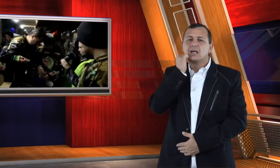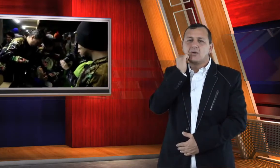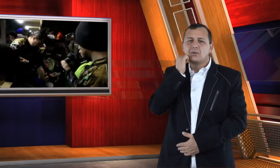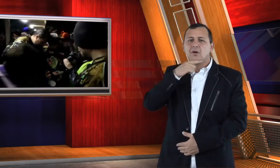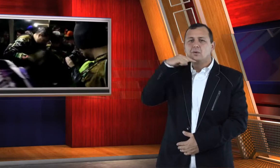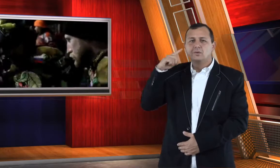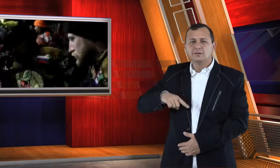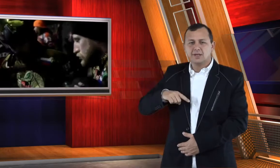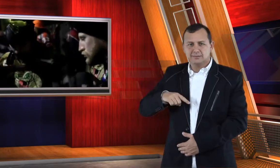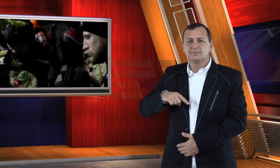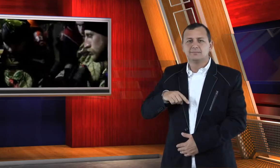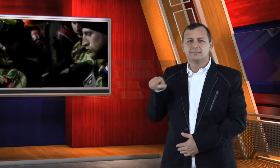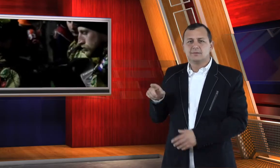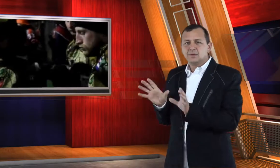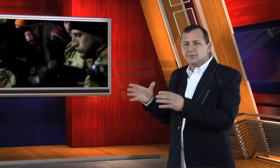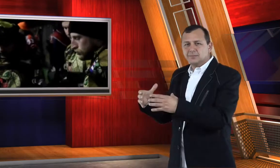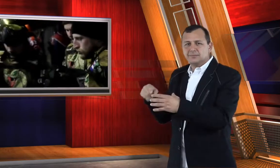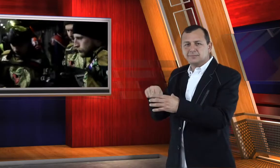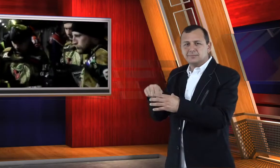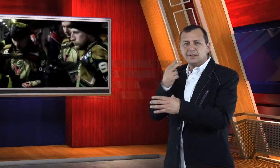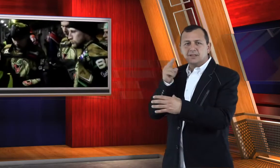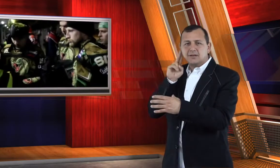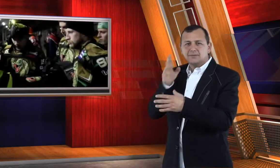In Moscow, Russia, a small group of Deaf